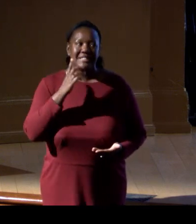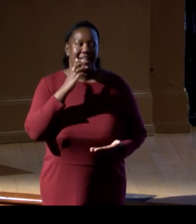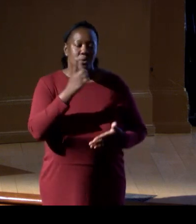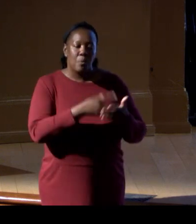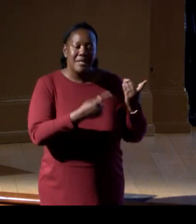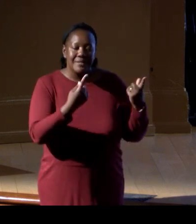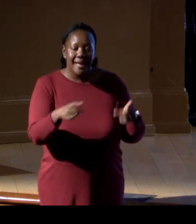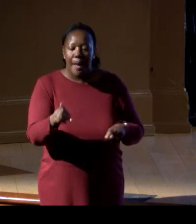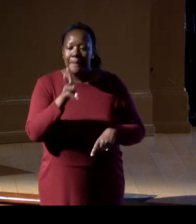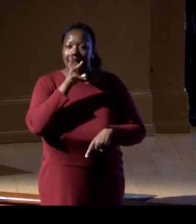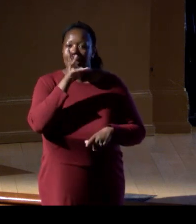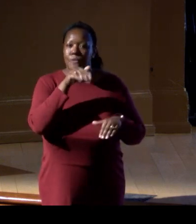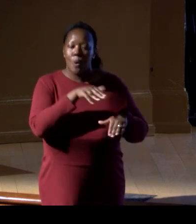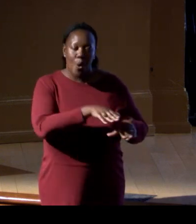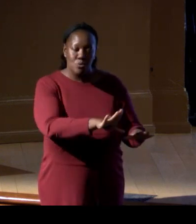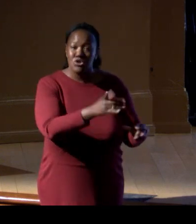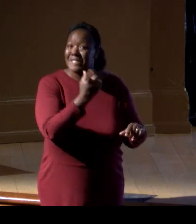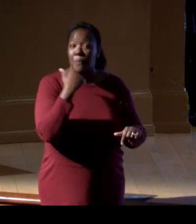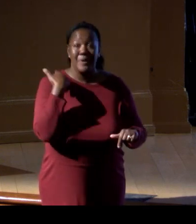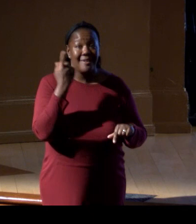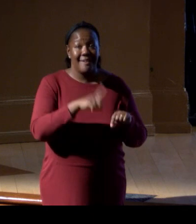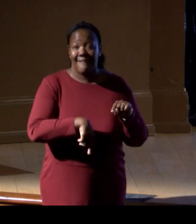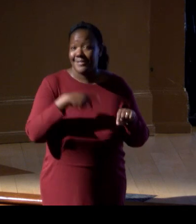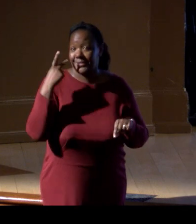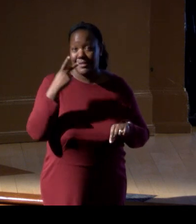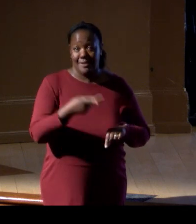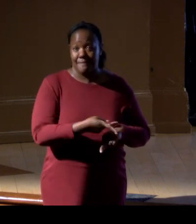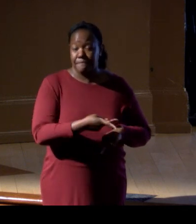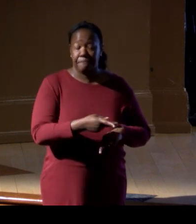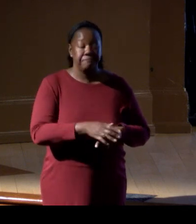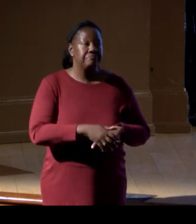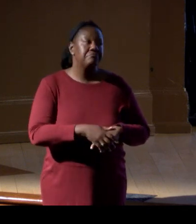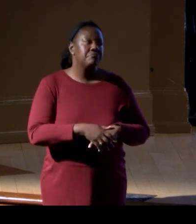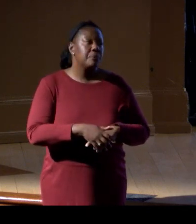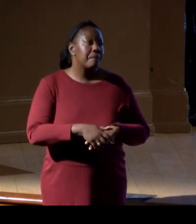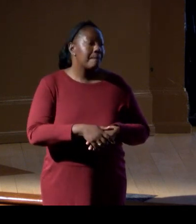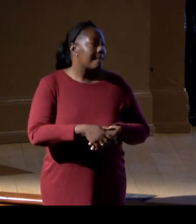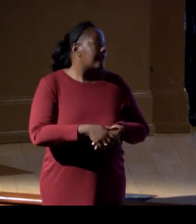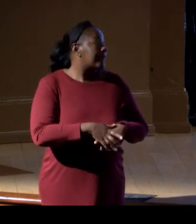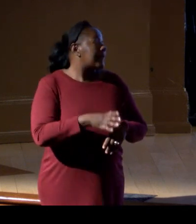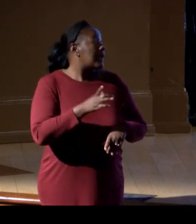and that's what I wanna talk a little bit about today. From the energy perspective,